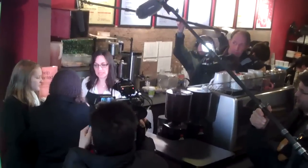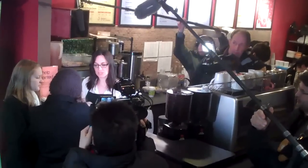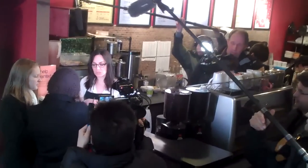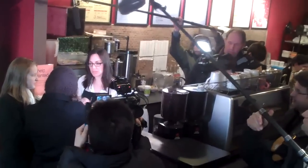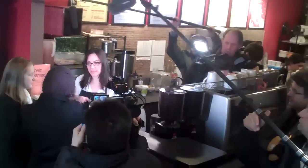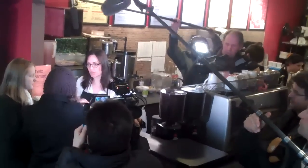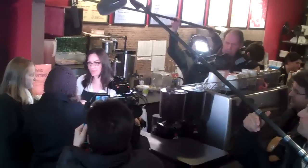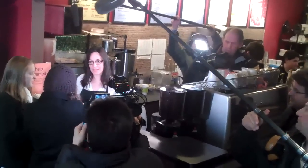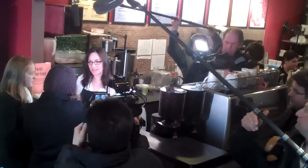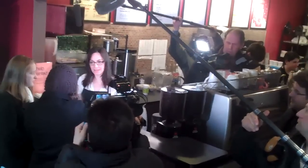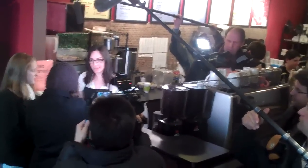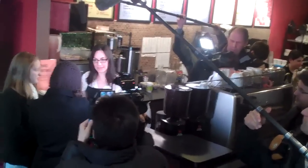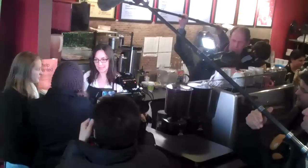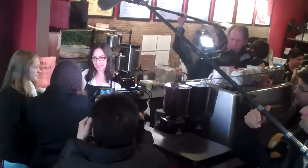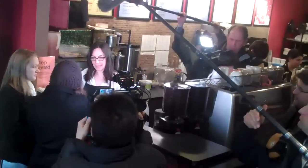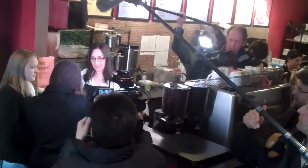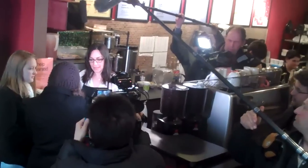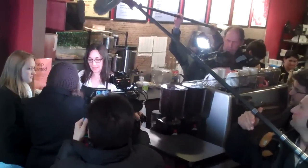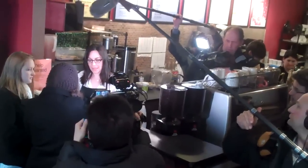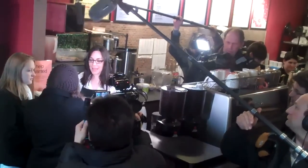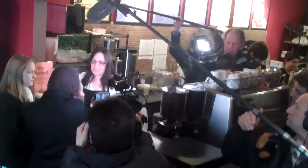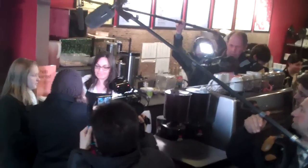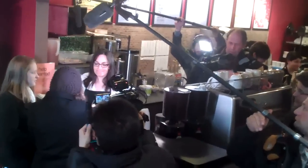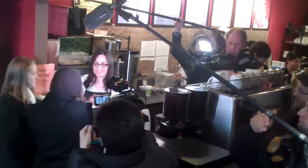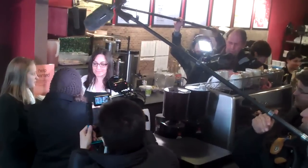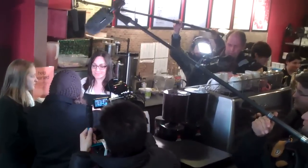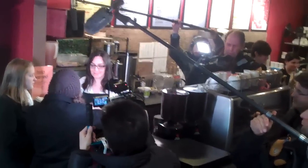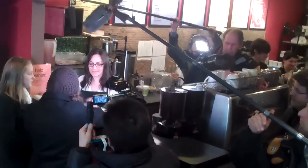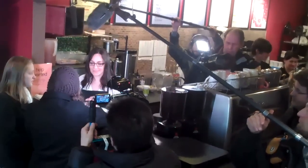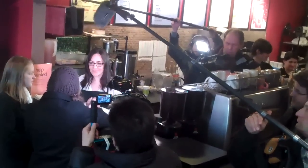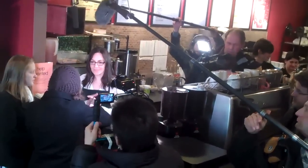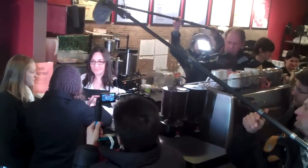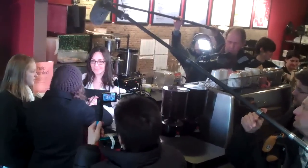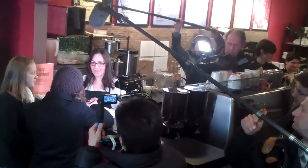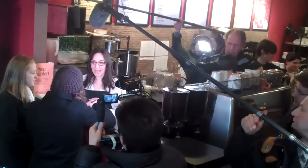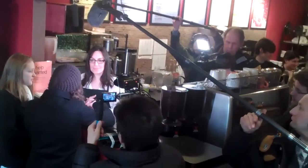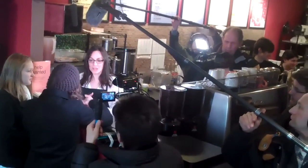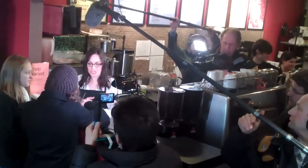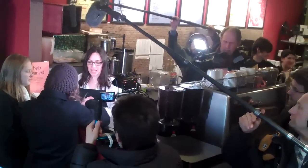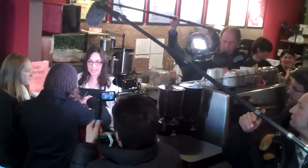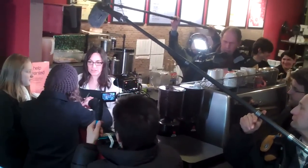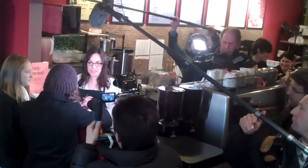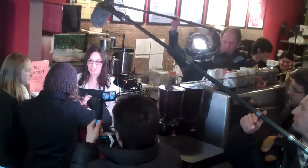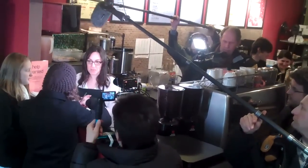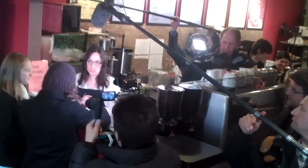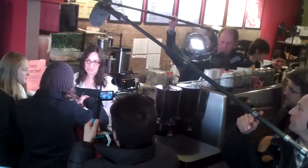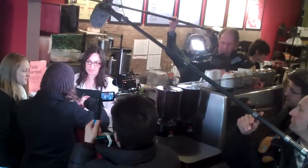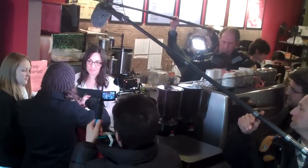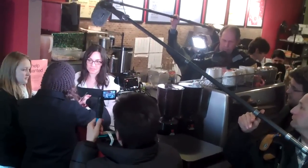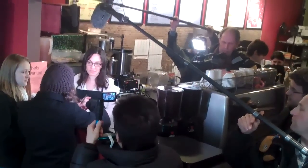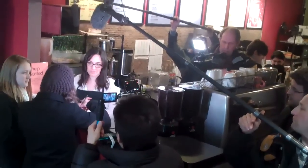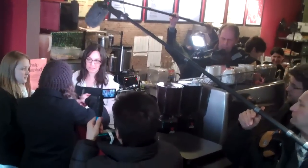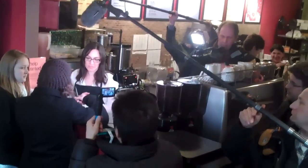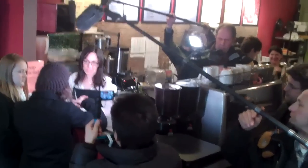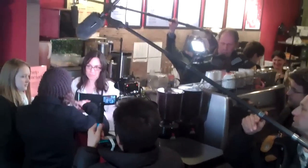Well, you can fill out the job application but I don't think... I'm not going to hire a deaf person.